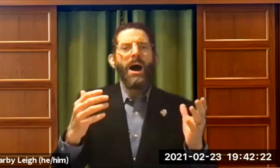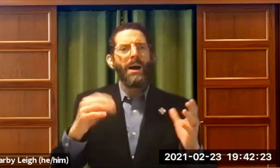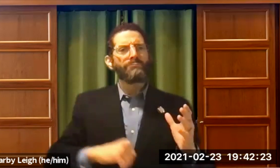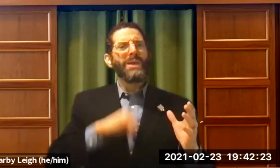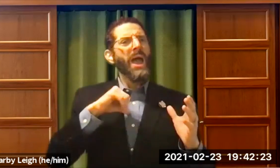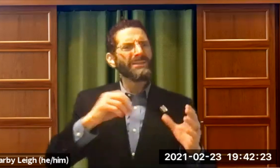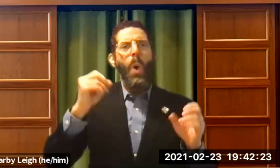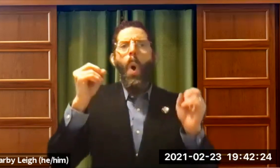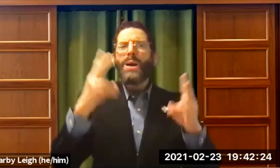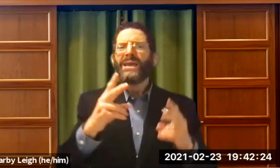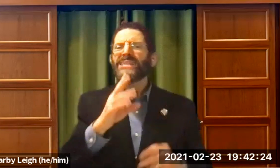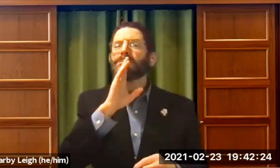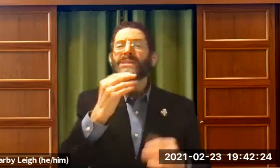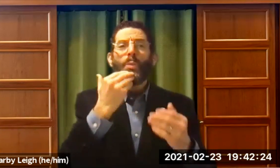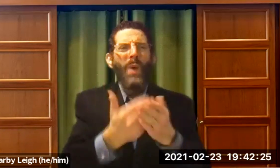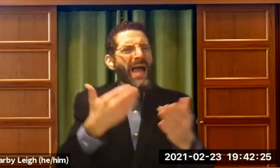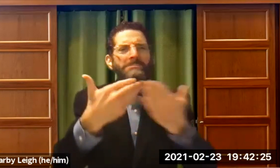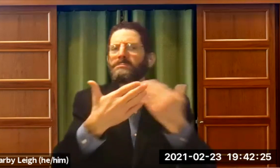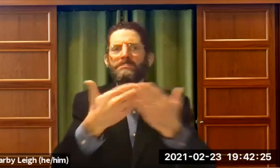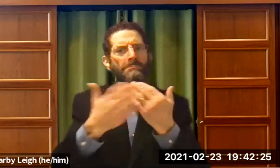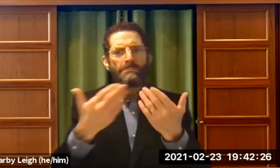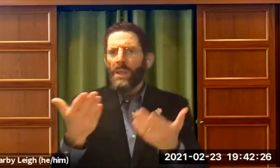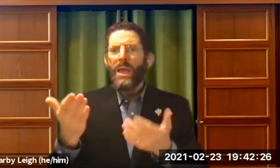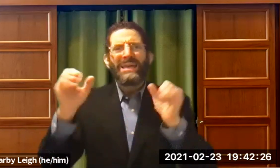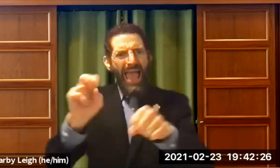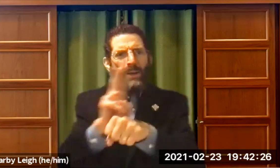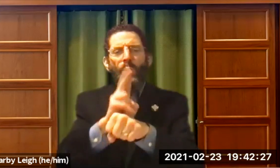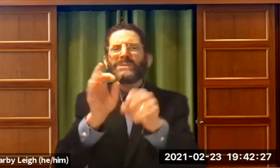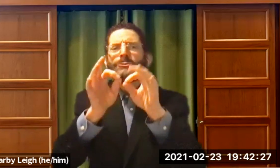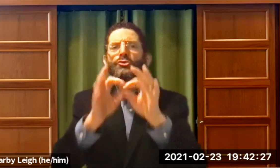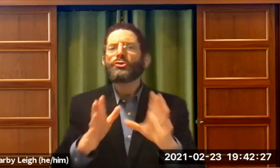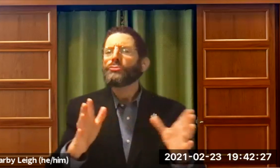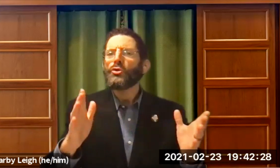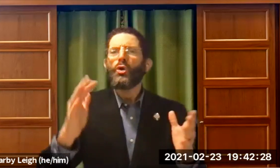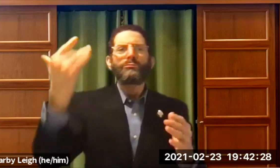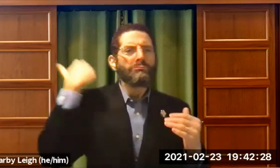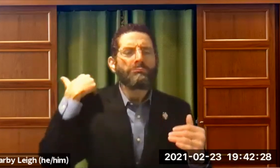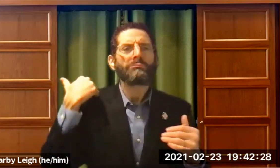. That was a very proud opportunity for Aaron to be the interpreter.